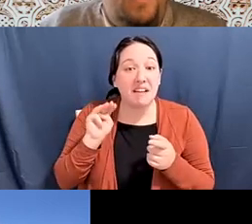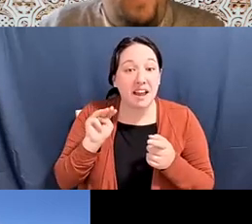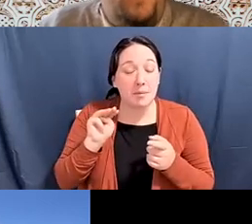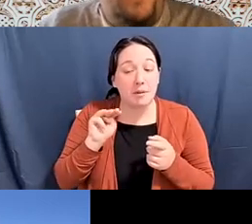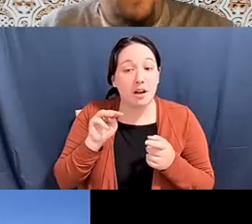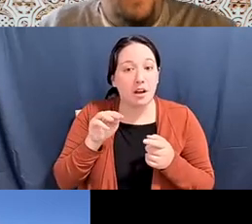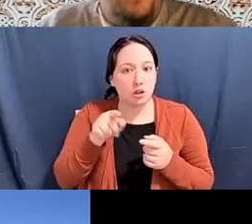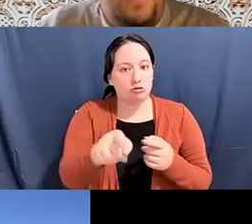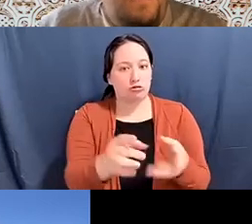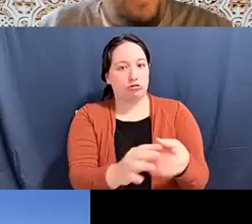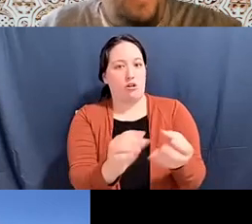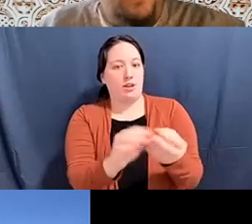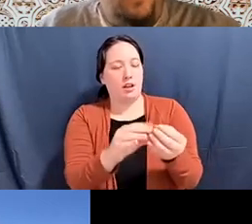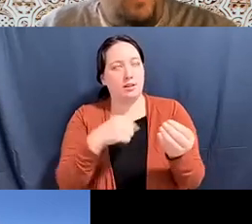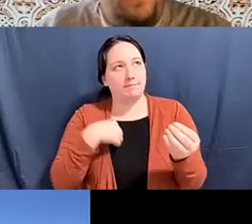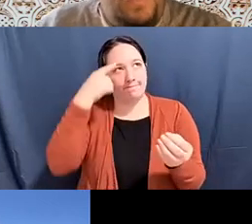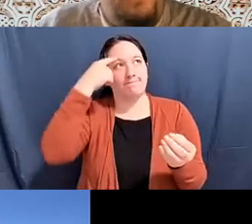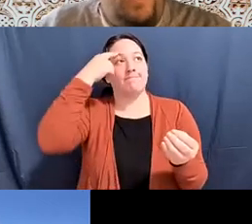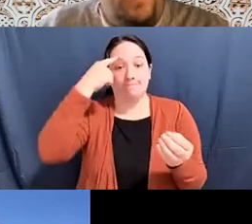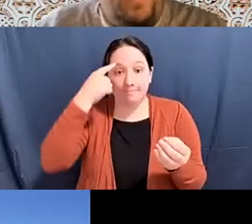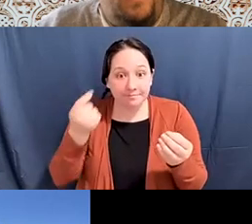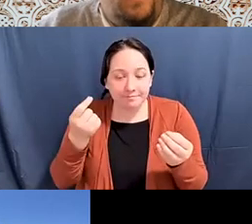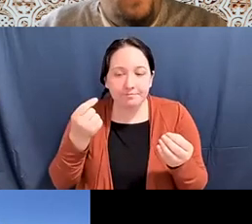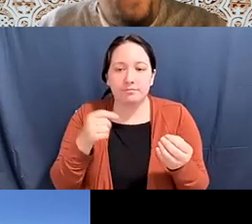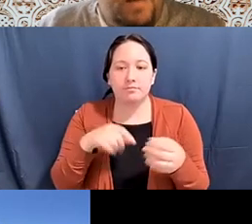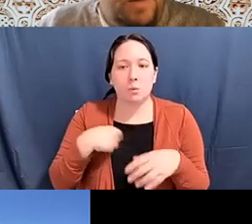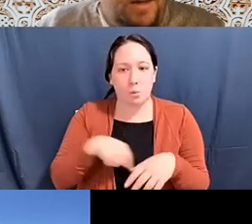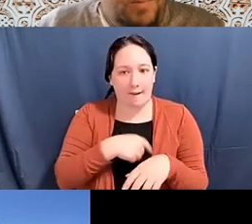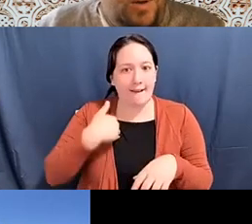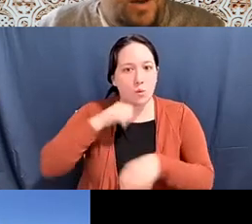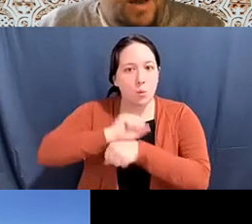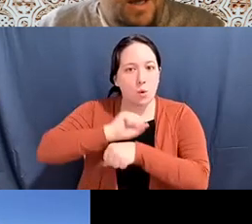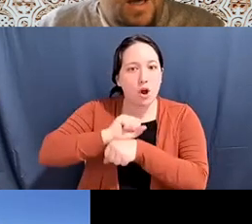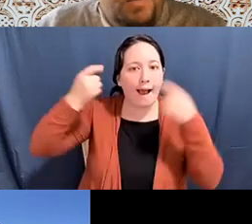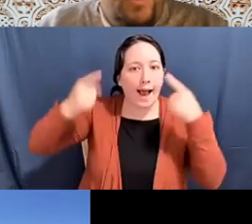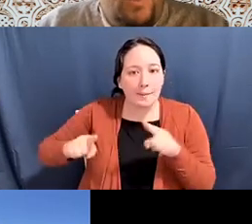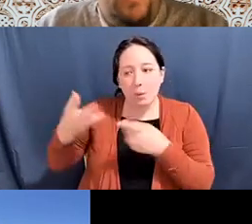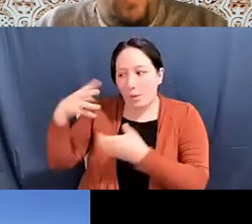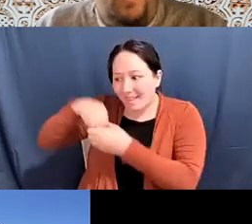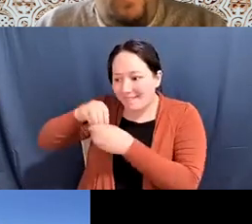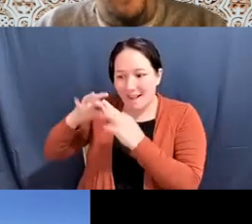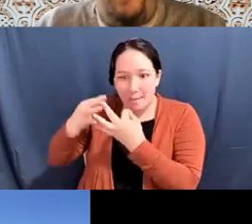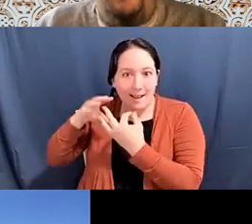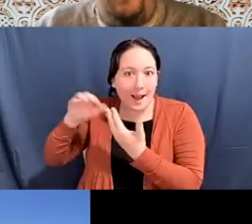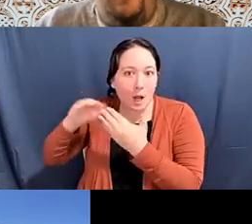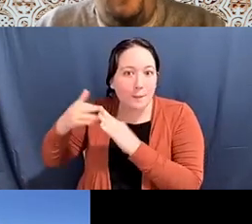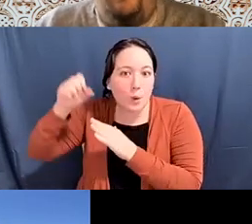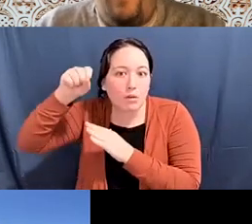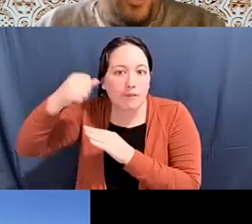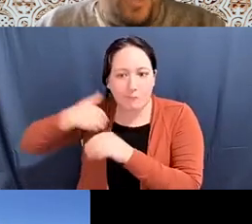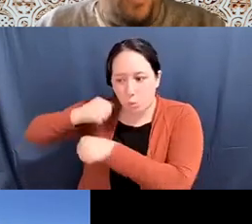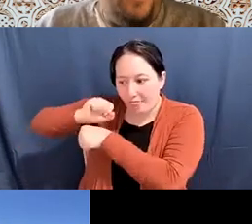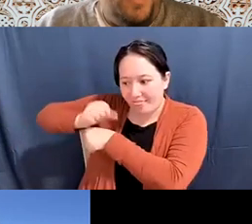Kyle Livie (he/him/his): there's the thing that's happening, the work that's happening within family and community but there's also a responsibility too for educators